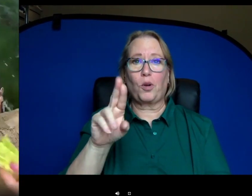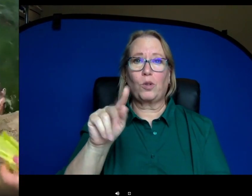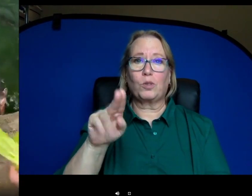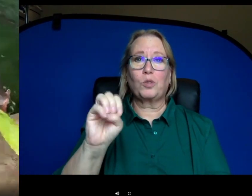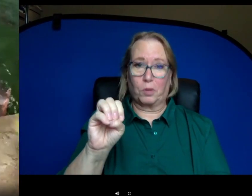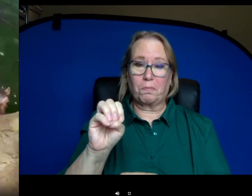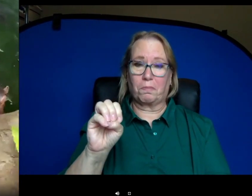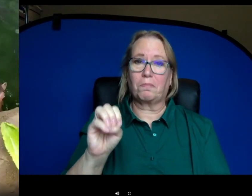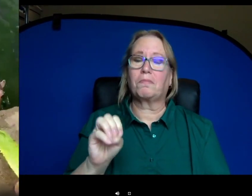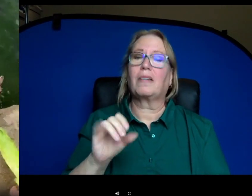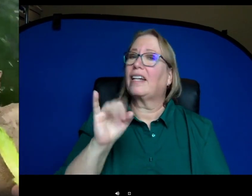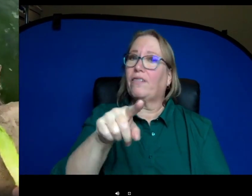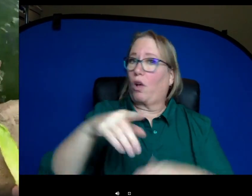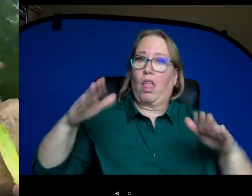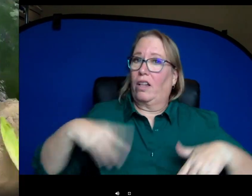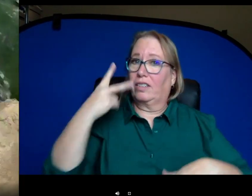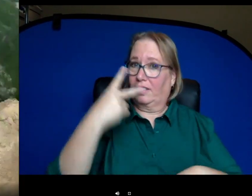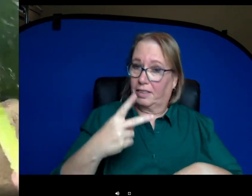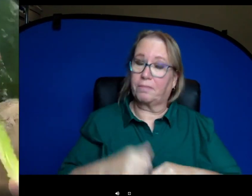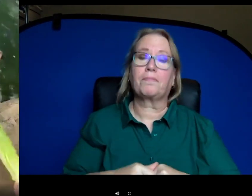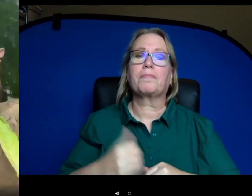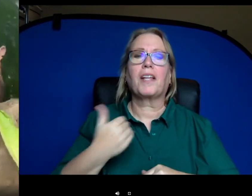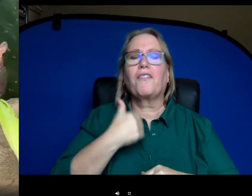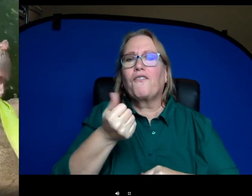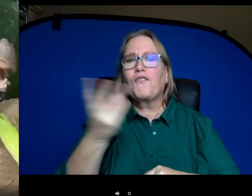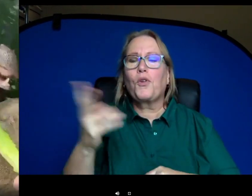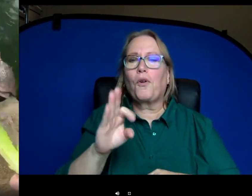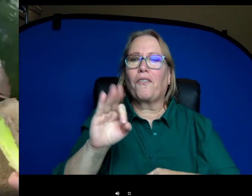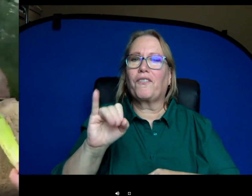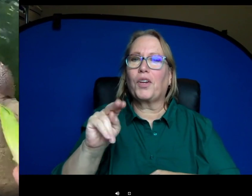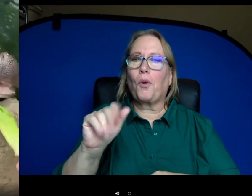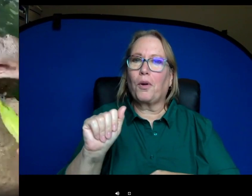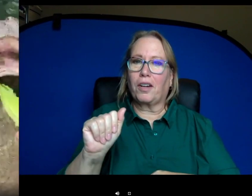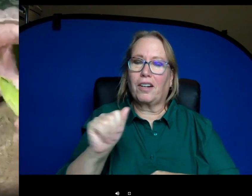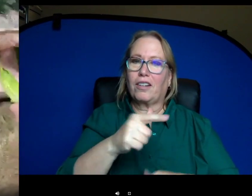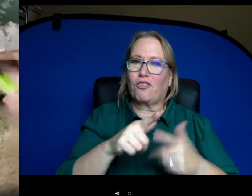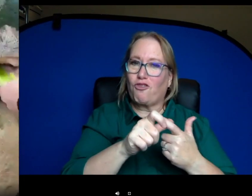page if you haven't seen those yet. We do have a few of Fiona running. We have